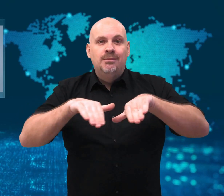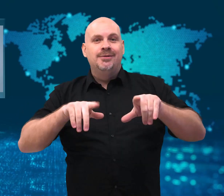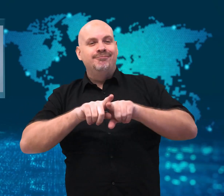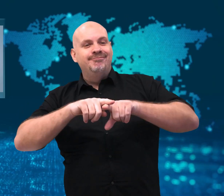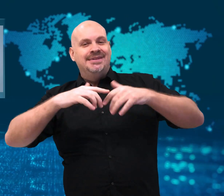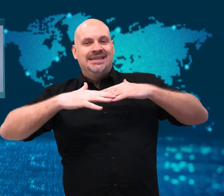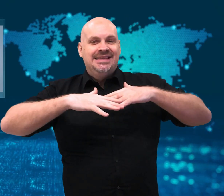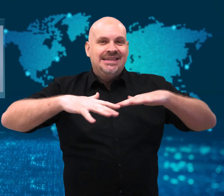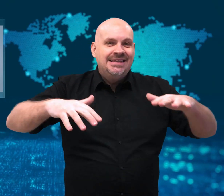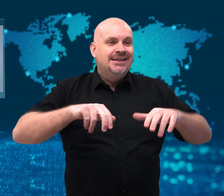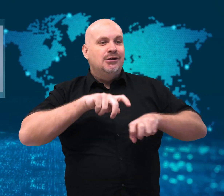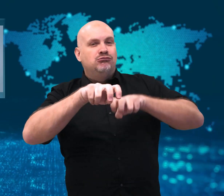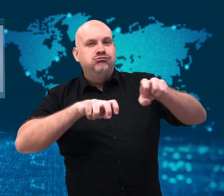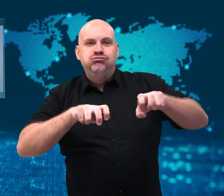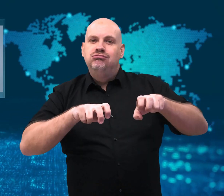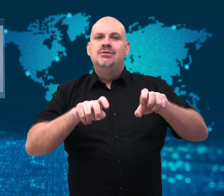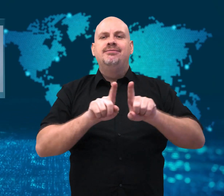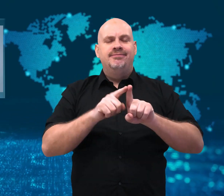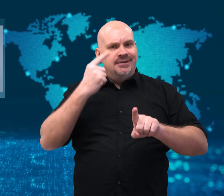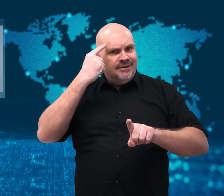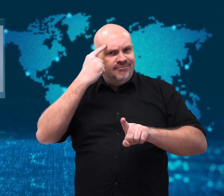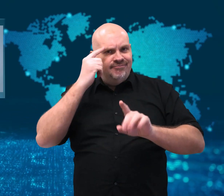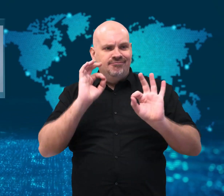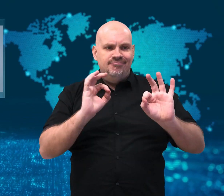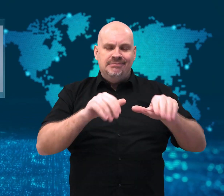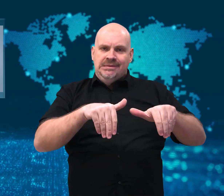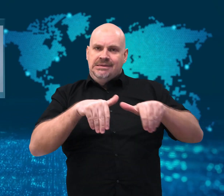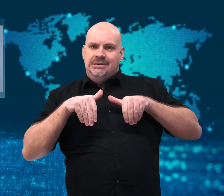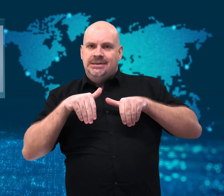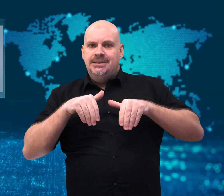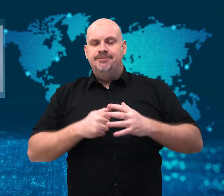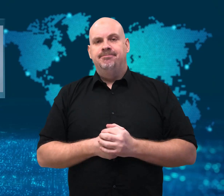and exercise care.